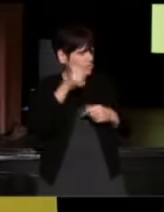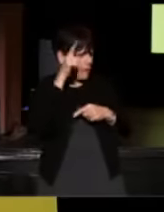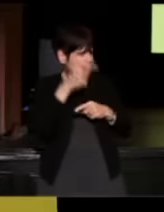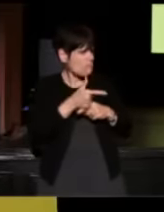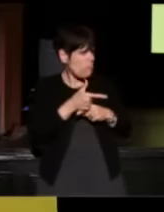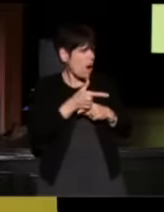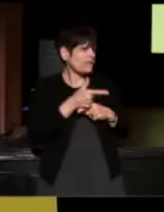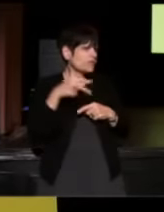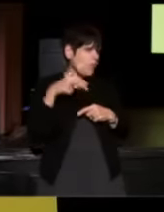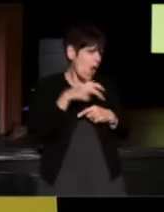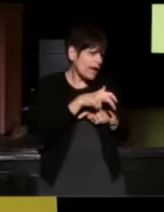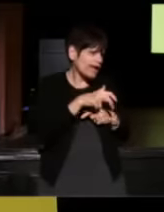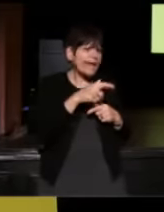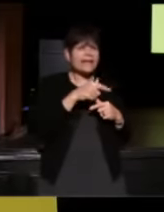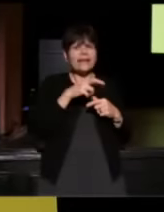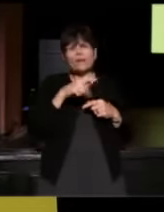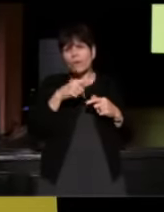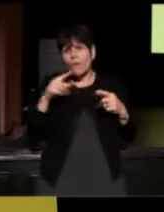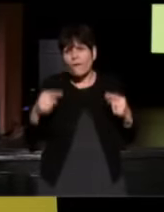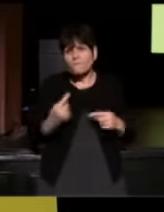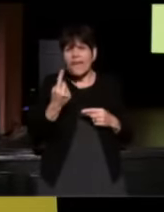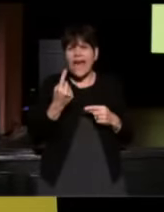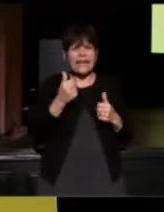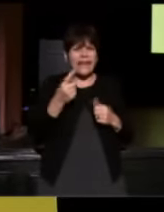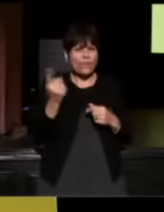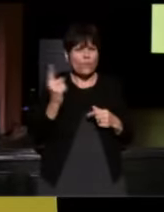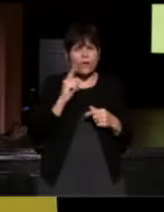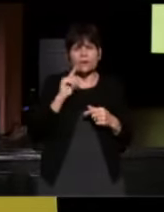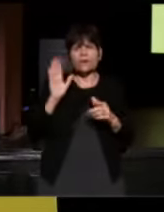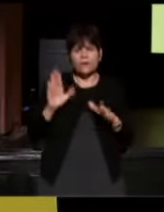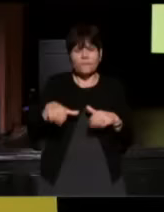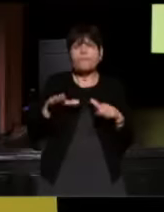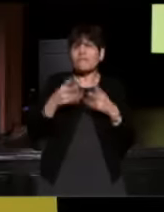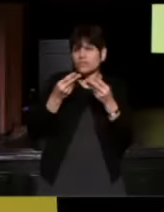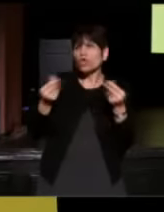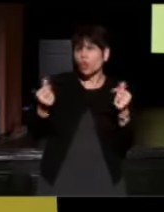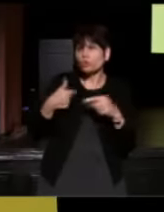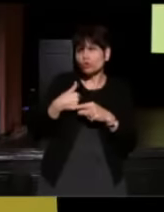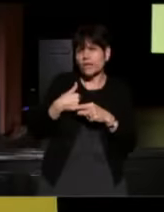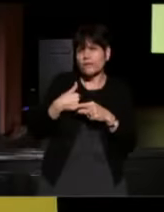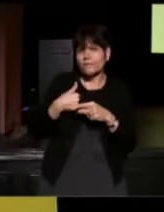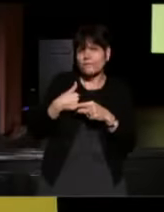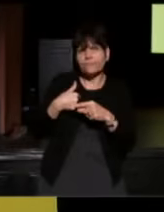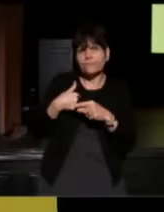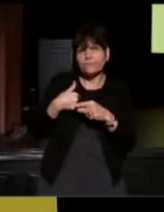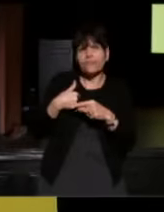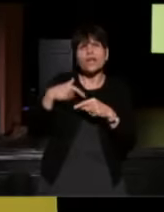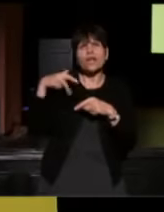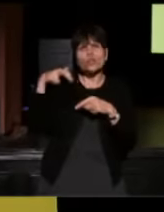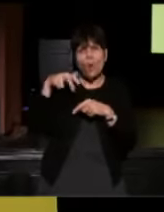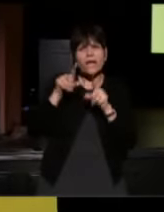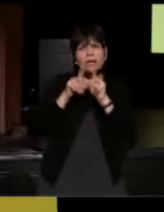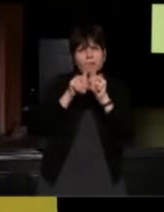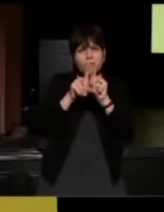forget it, I don't want to walk" I got her to lose it. I said, " You walk in with me, you walk out with me."